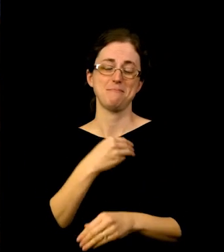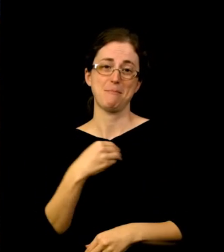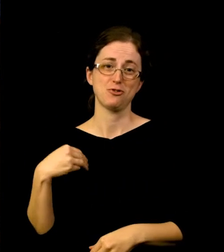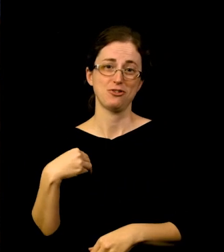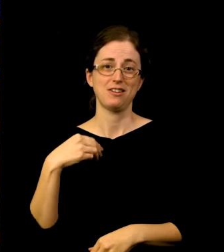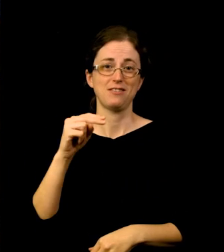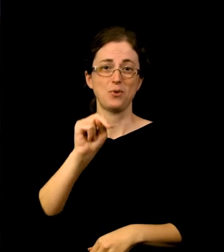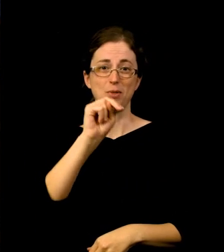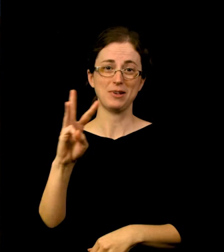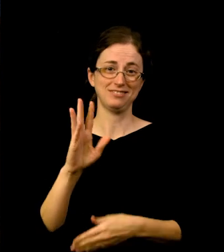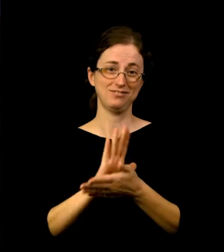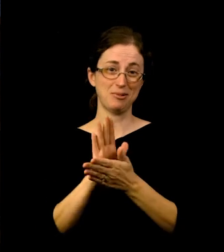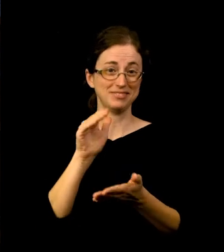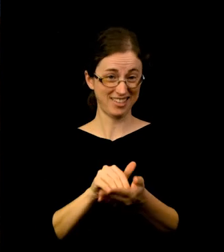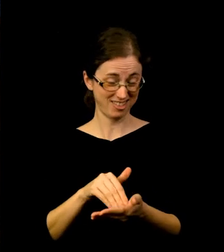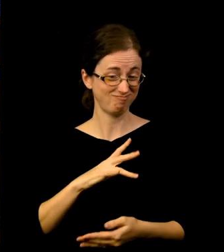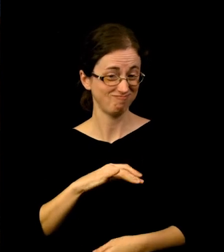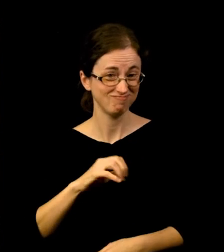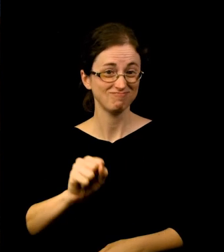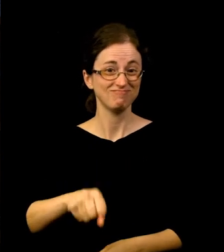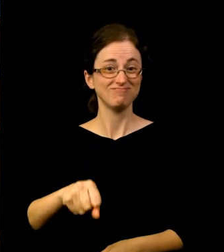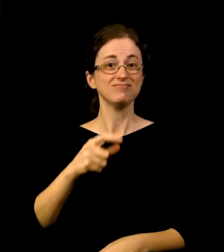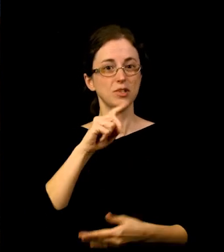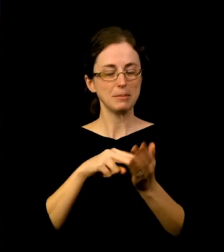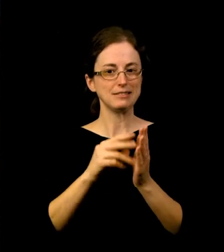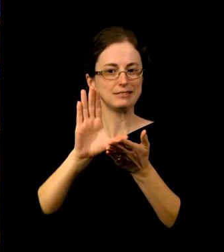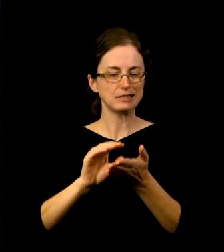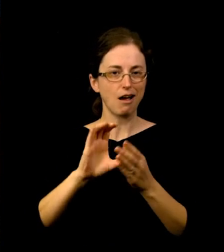to our classes, workshops and screenings, as well as help us with our mission